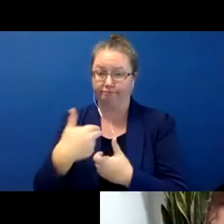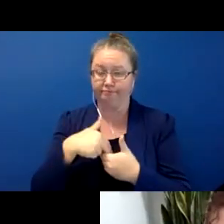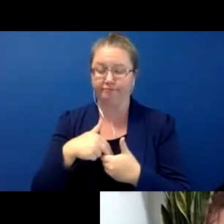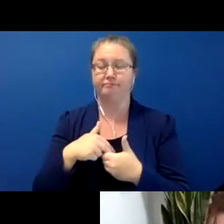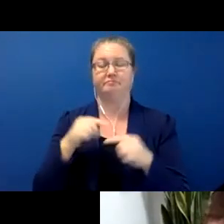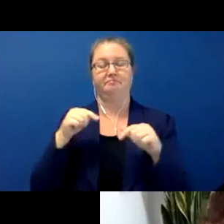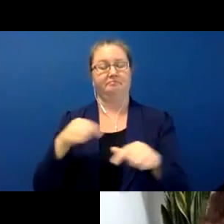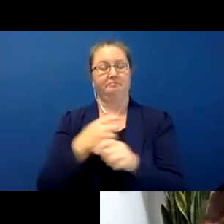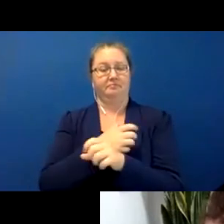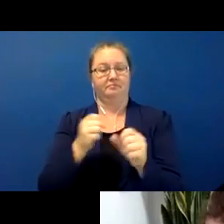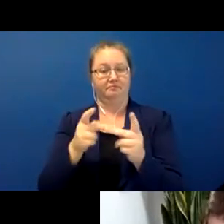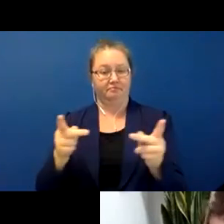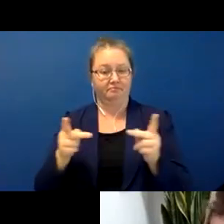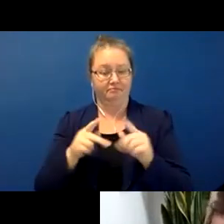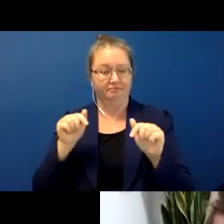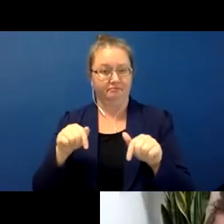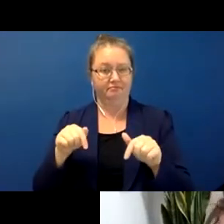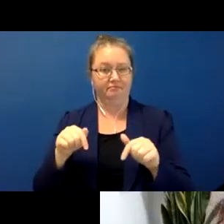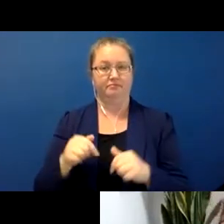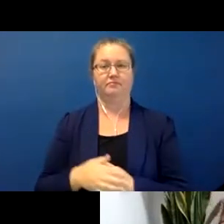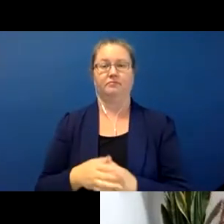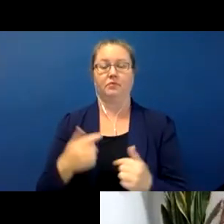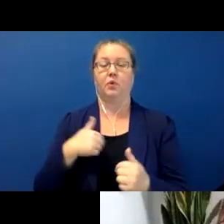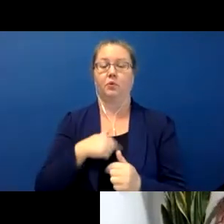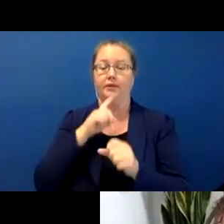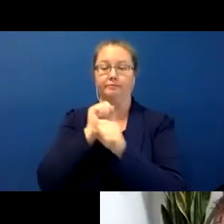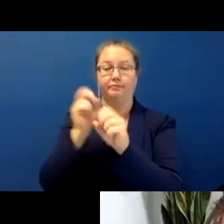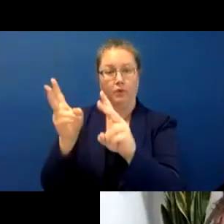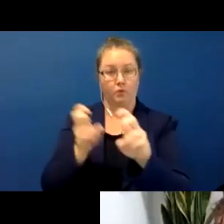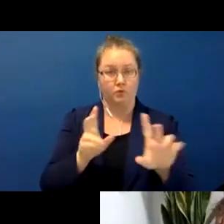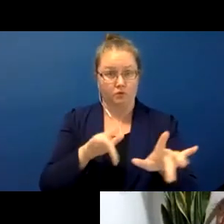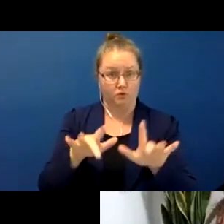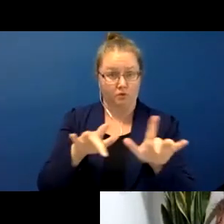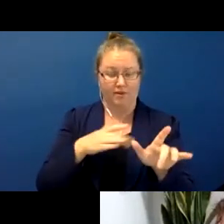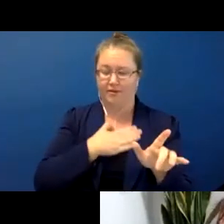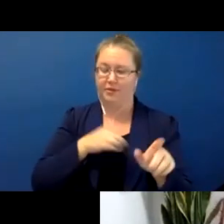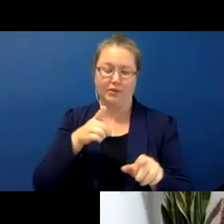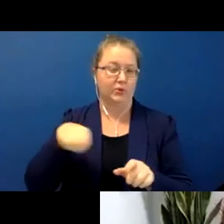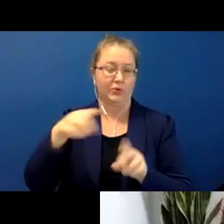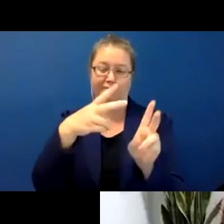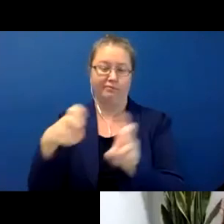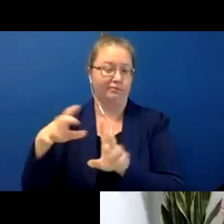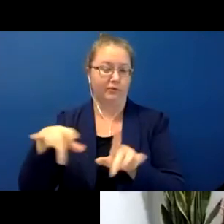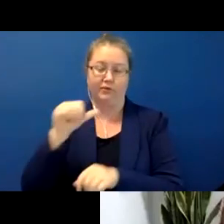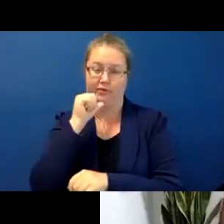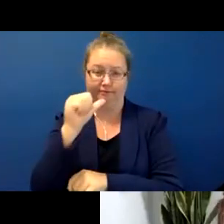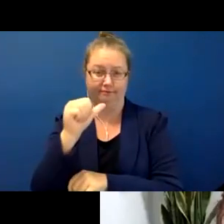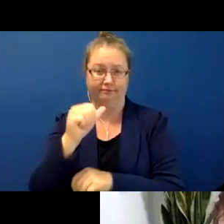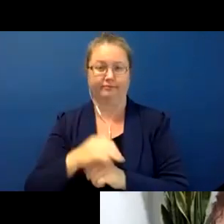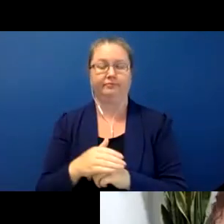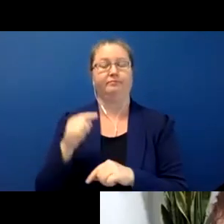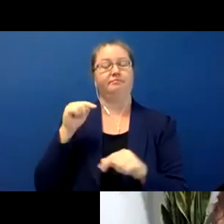this event and ask that you don't. Language Sciences is a research cluster on campus that